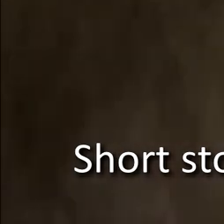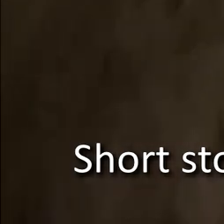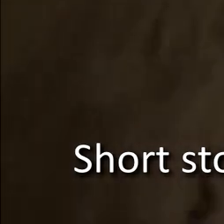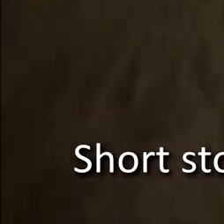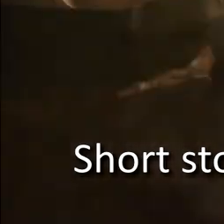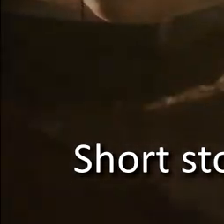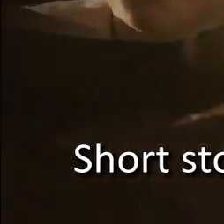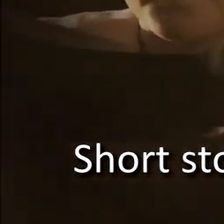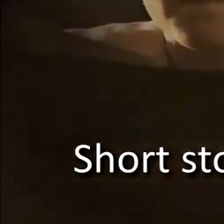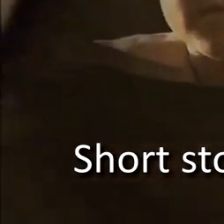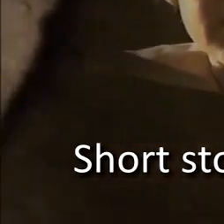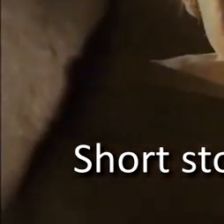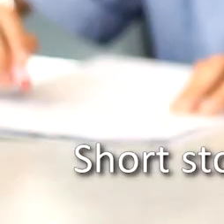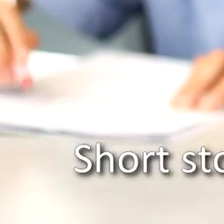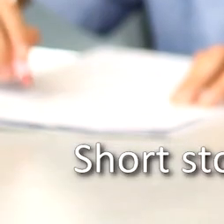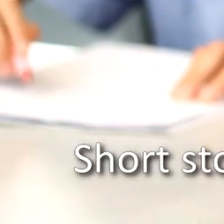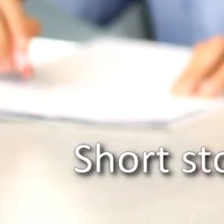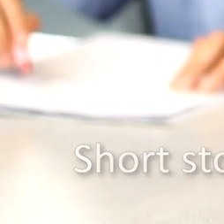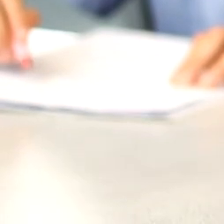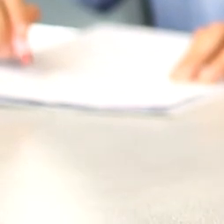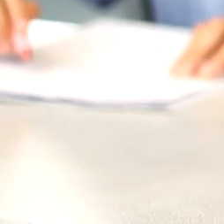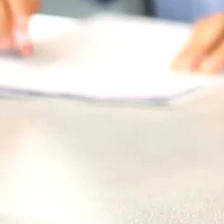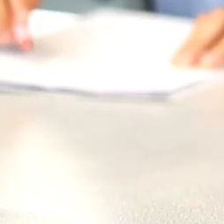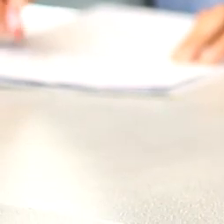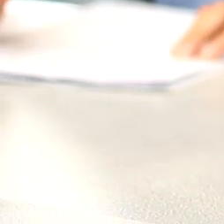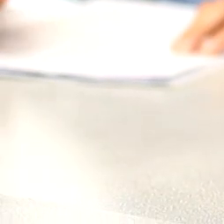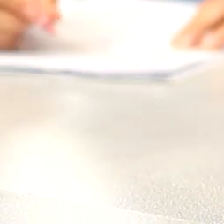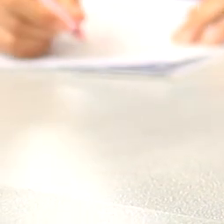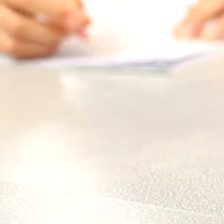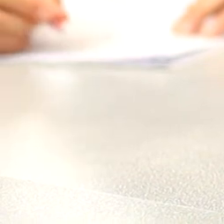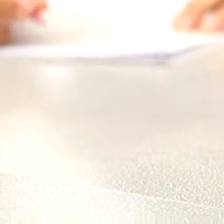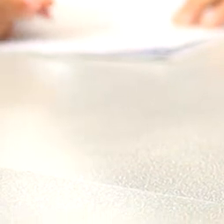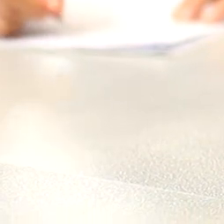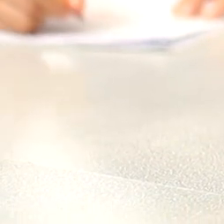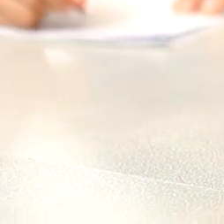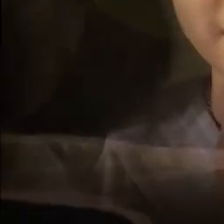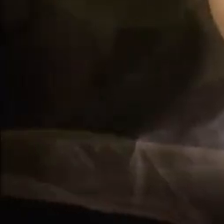[voiceover] I'm not weird. [voiceover] You're gonna get in so much trouble.